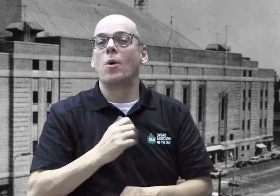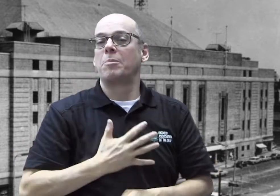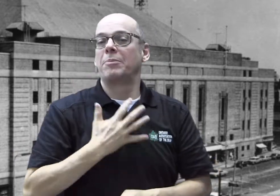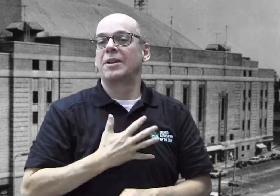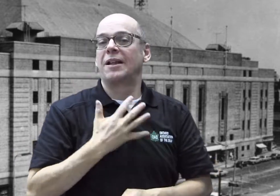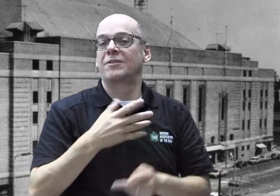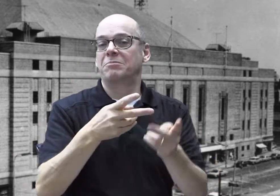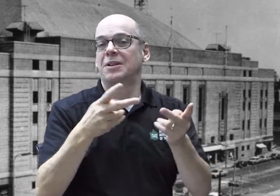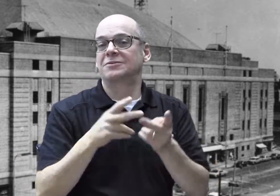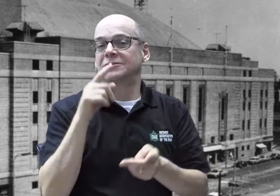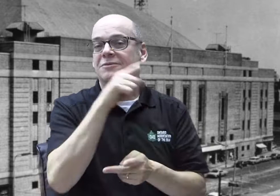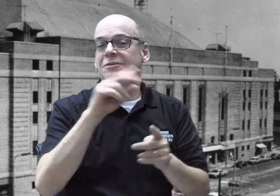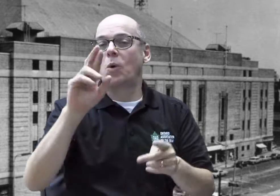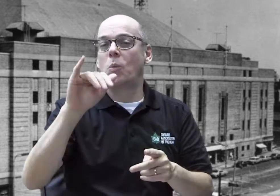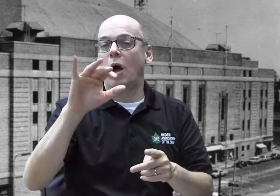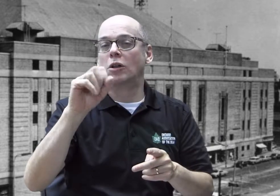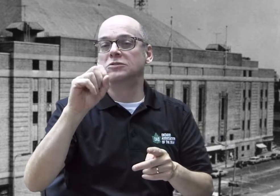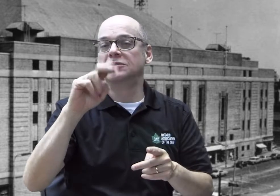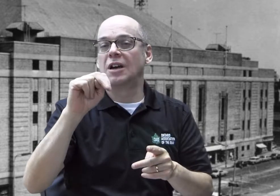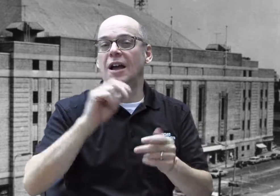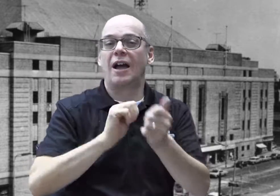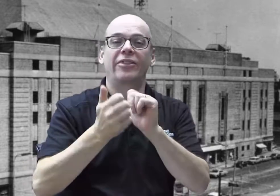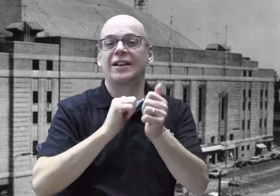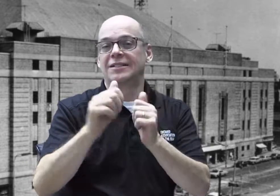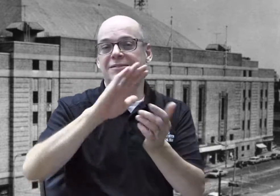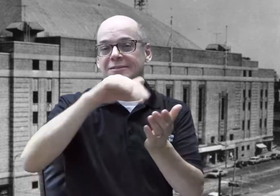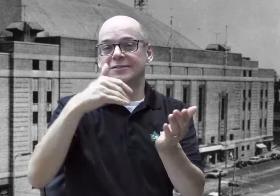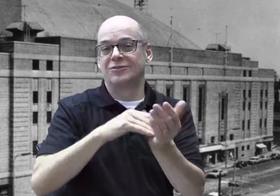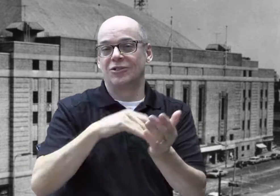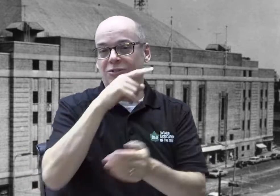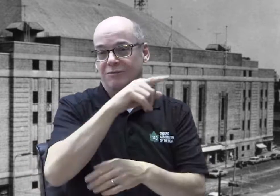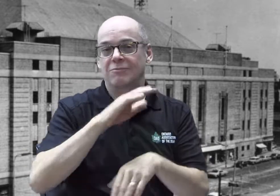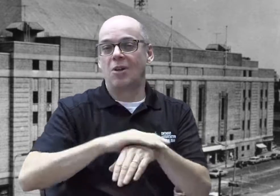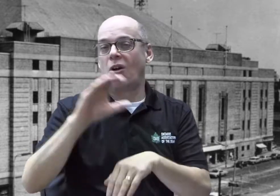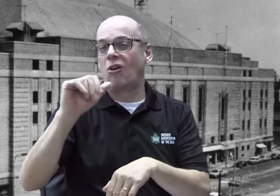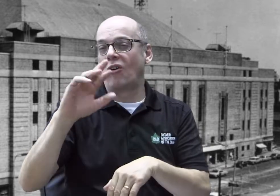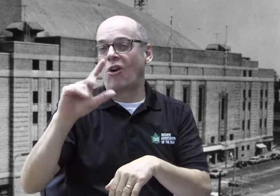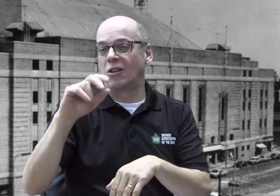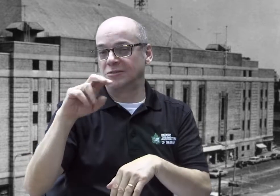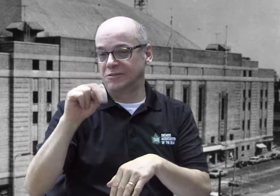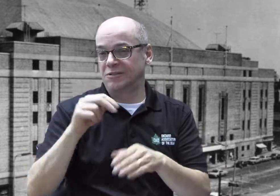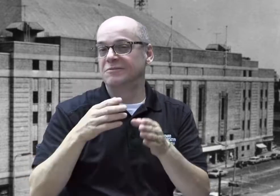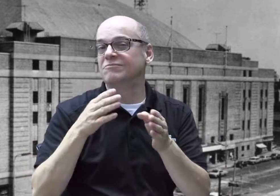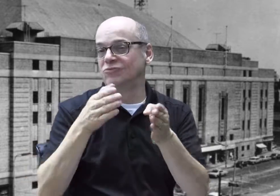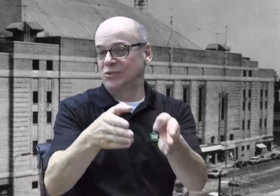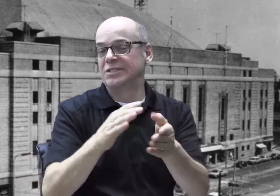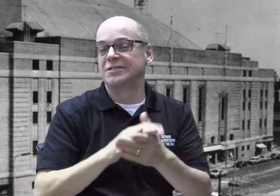At the old Mattamy Athletic Centre under Ryerson's, on Carlton Street in Toronto.